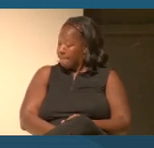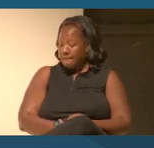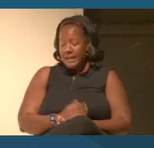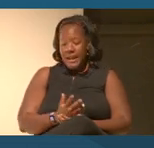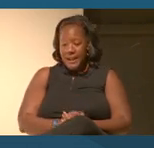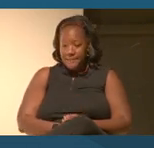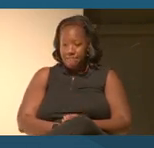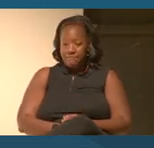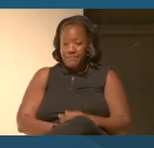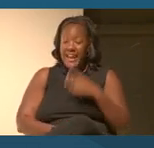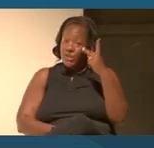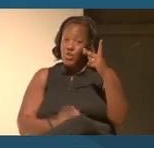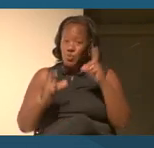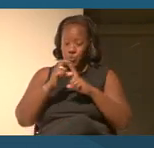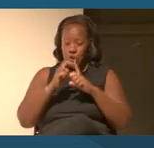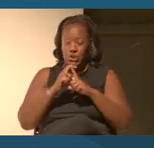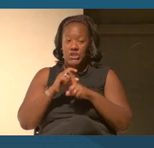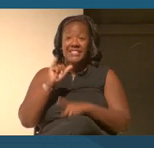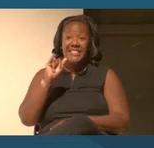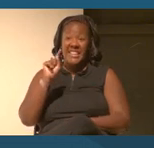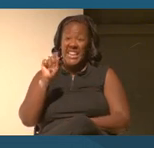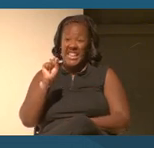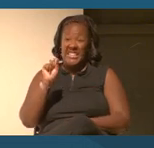It's complicated, right?